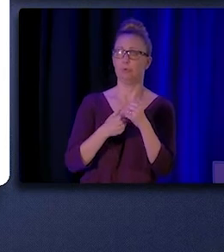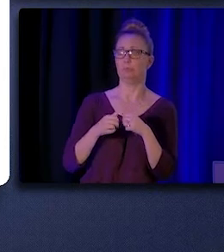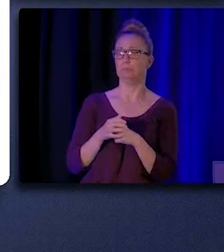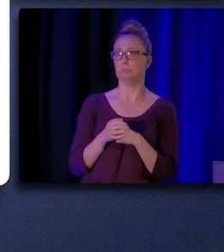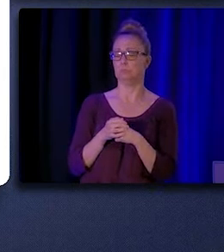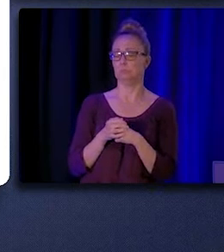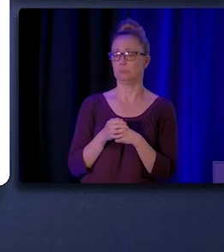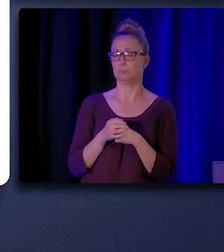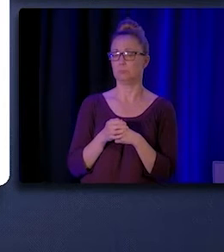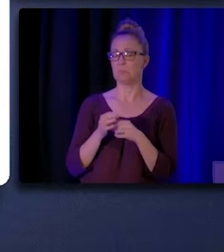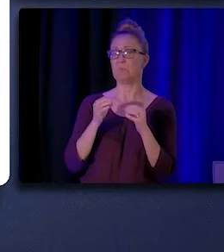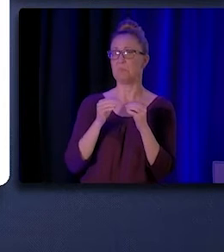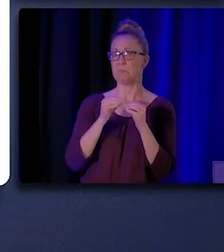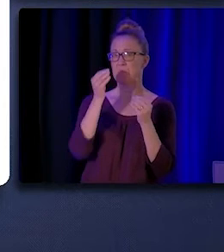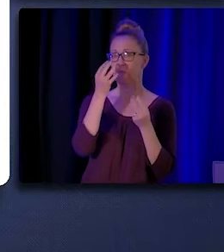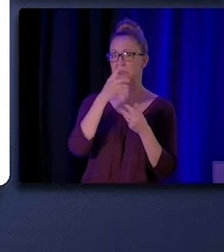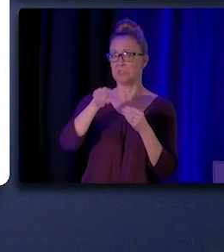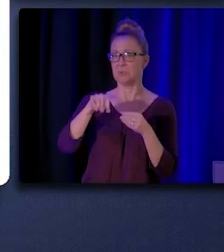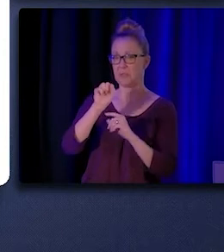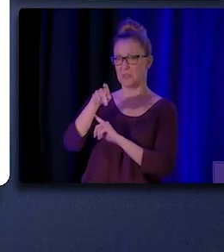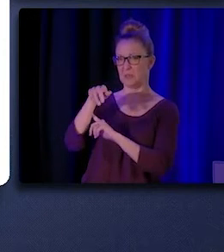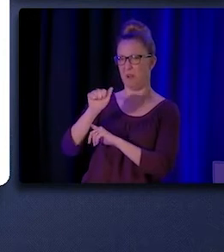More details on the SPA can also be found online.